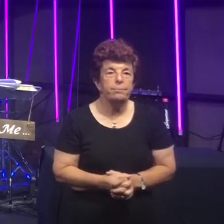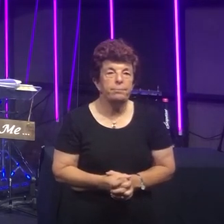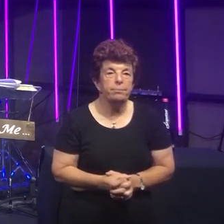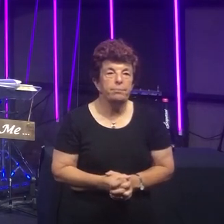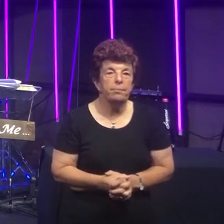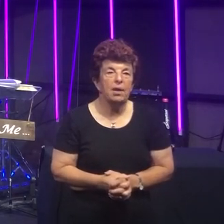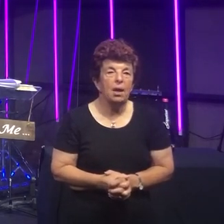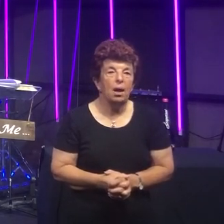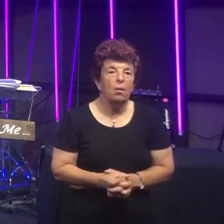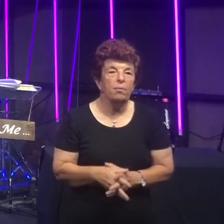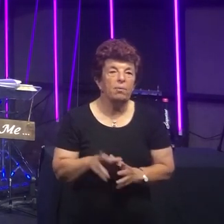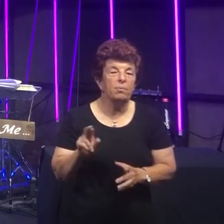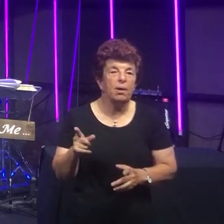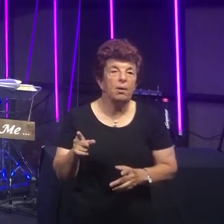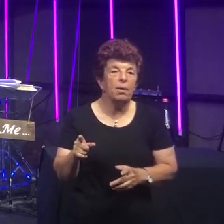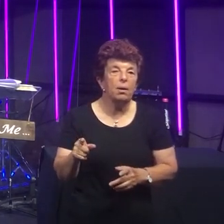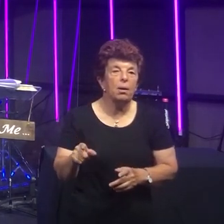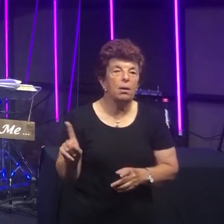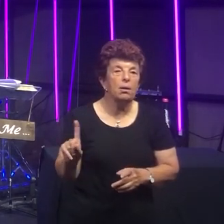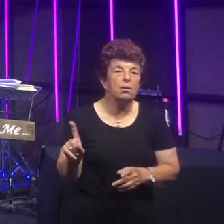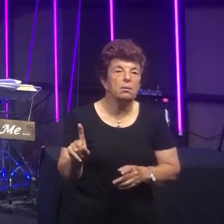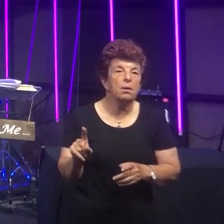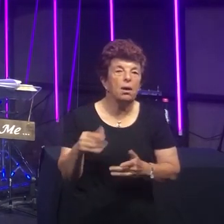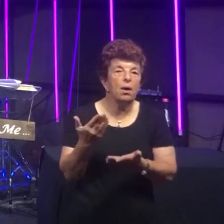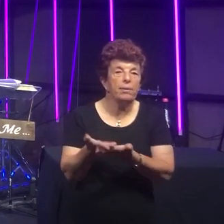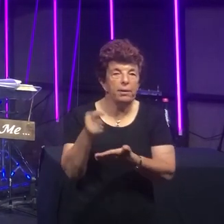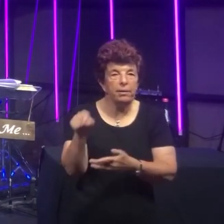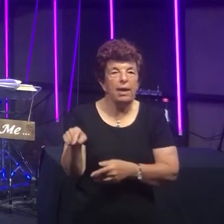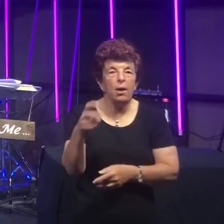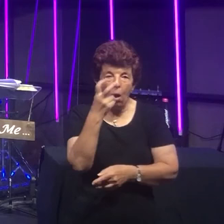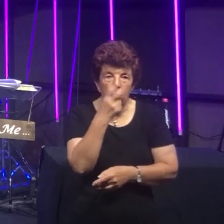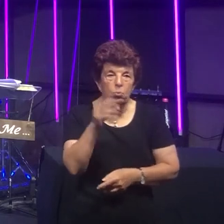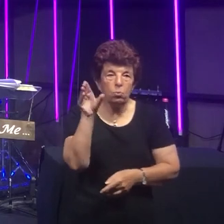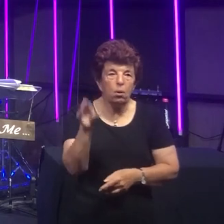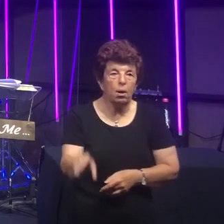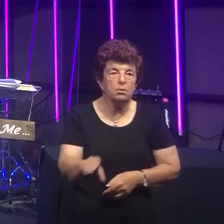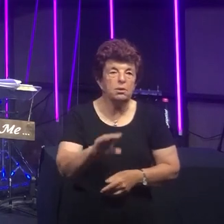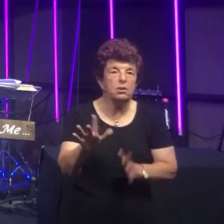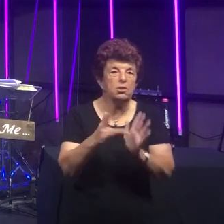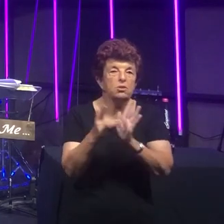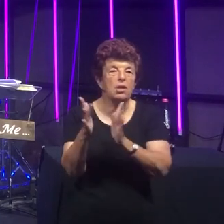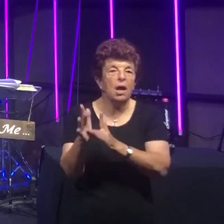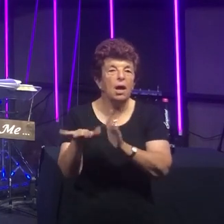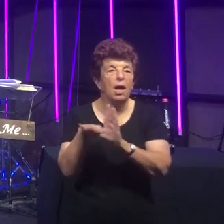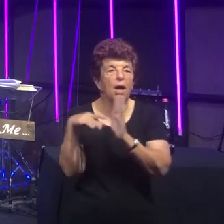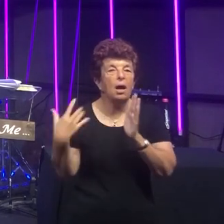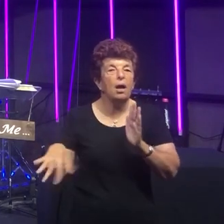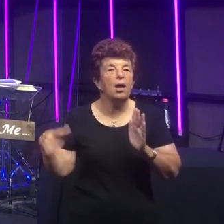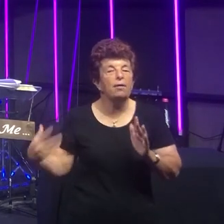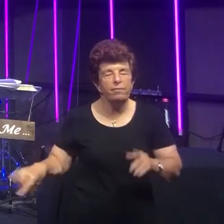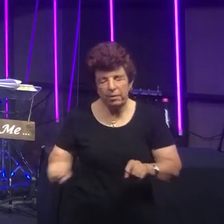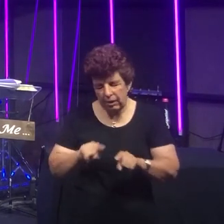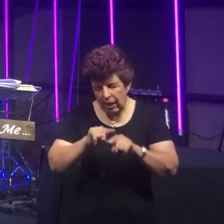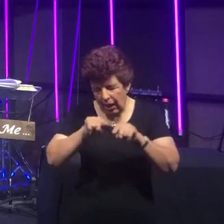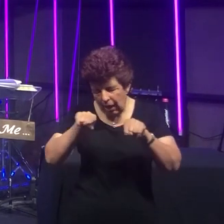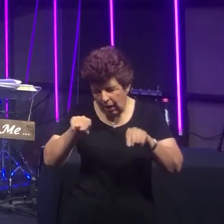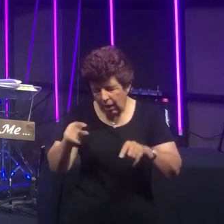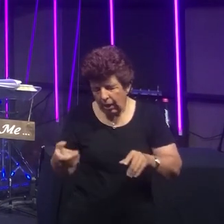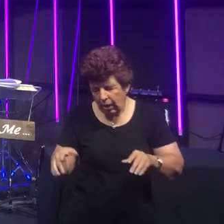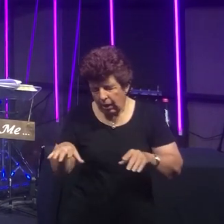For 'twas on that old cross Jesus suffered and died